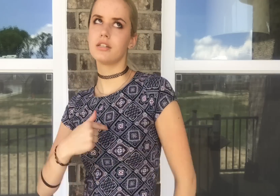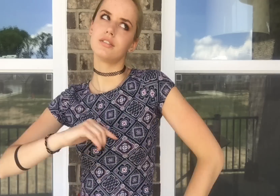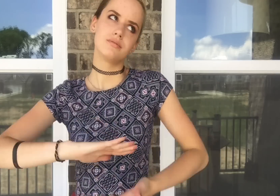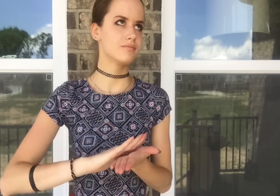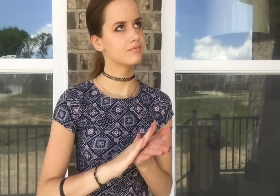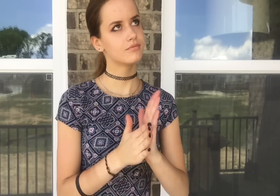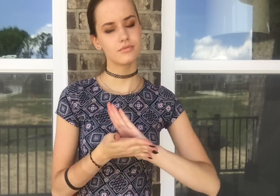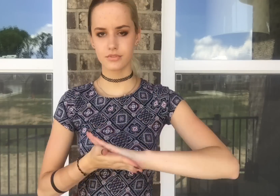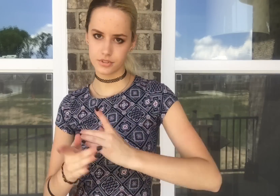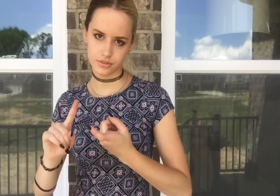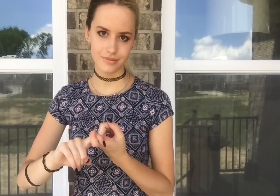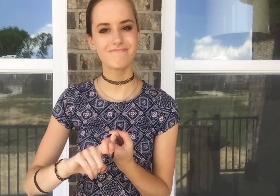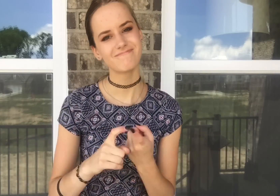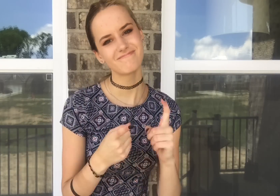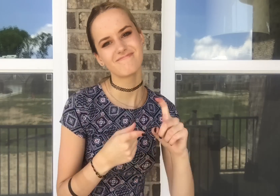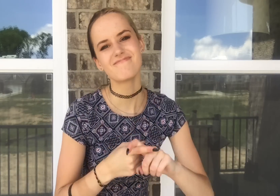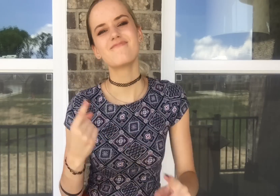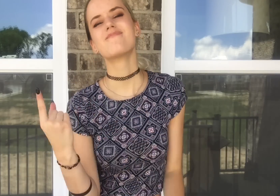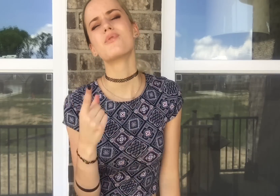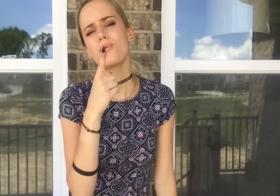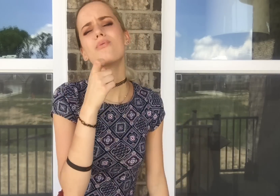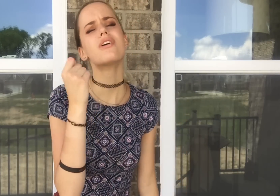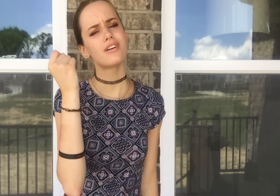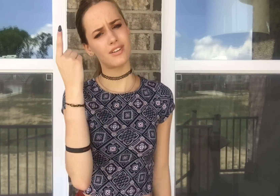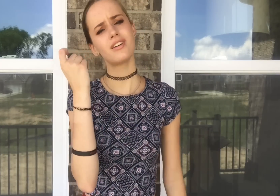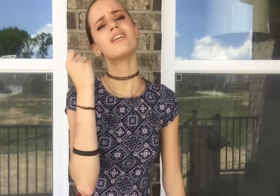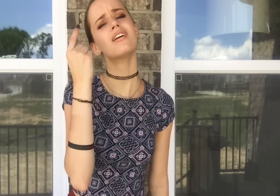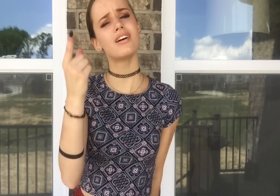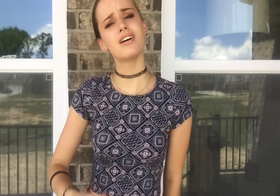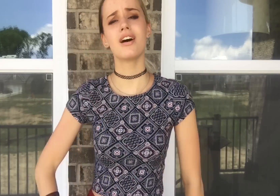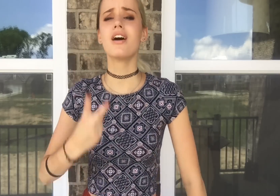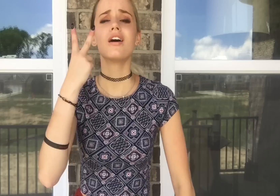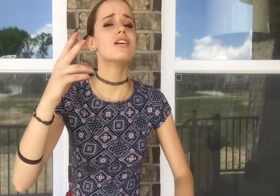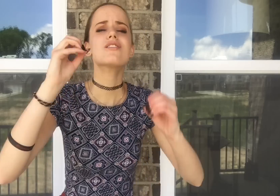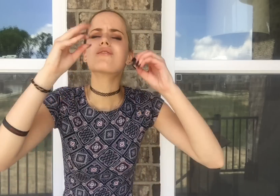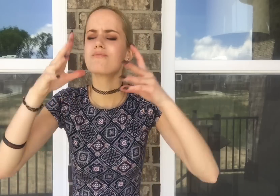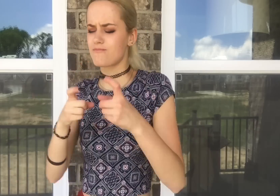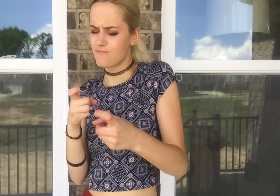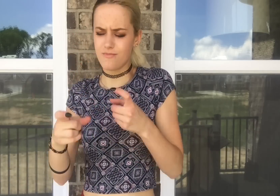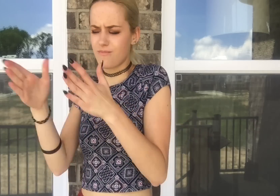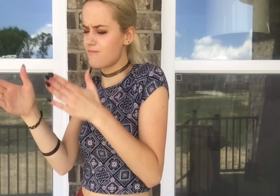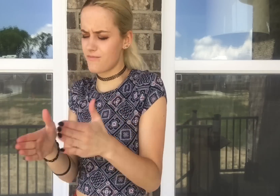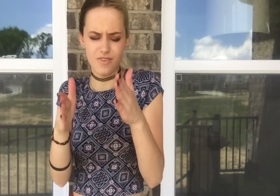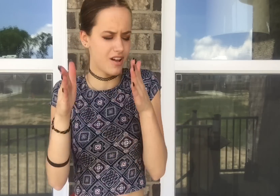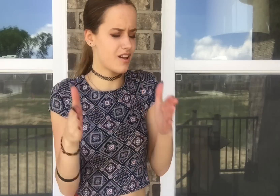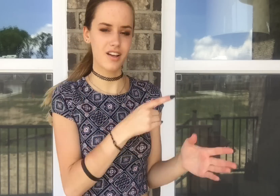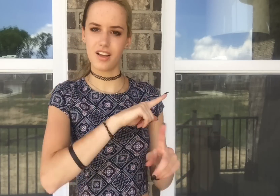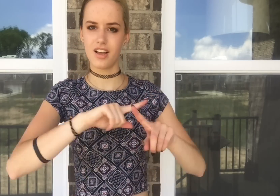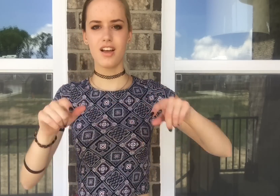I'll turn to a friend Someone that understands Sees through the master plan